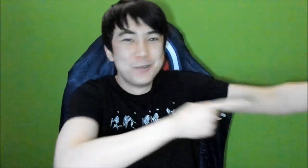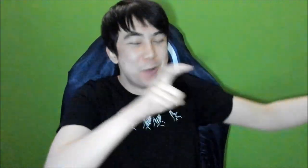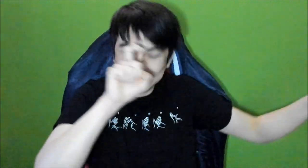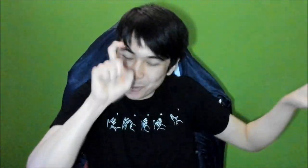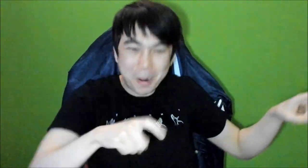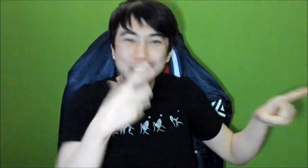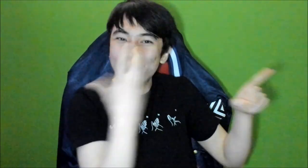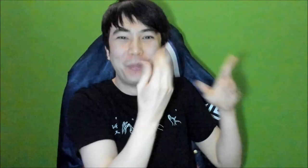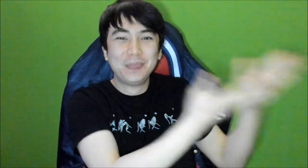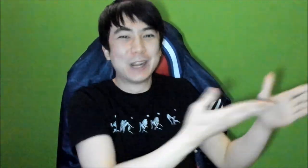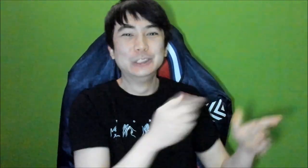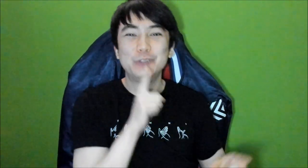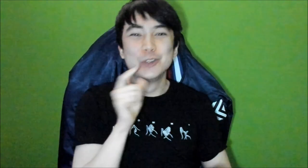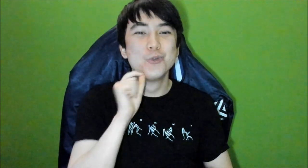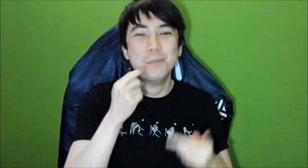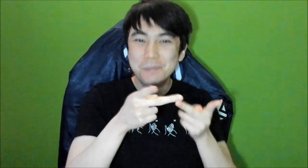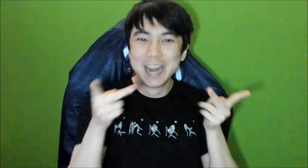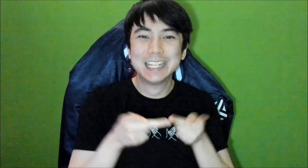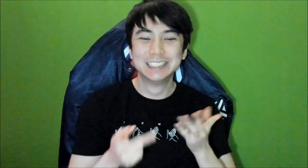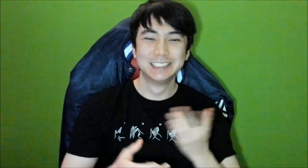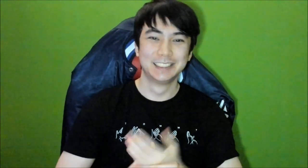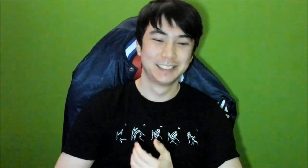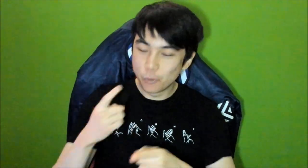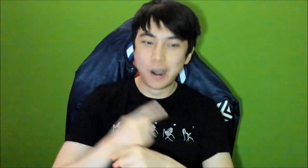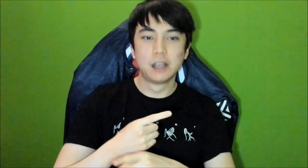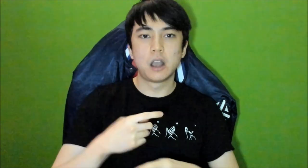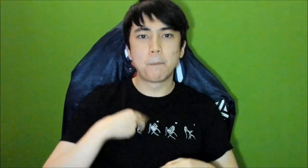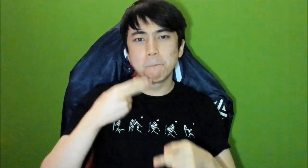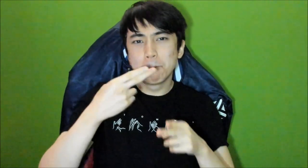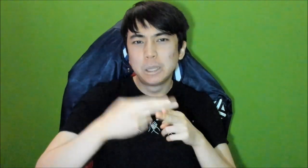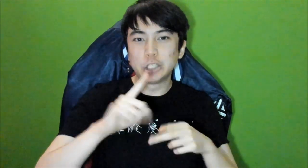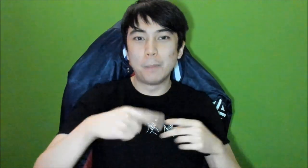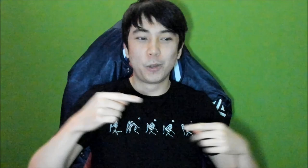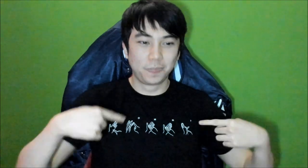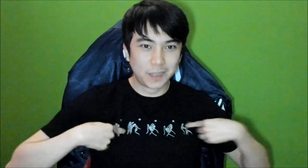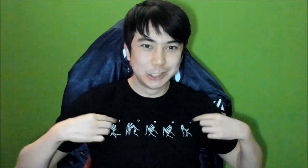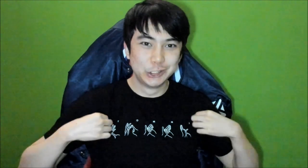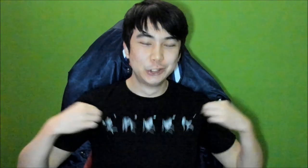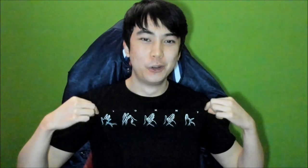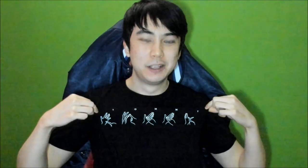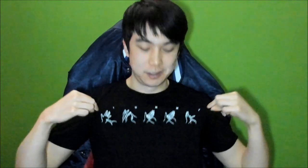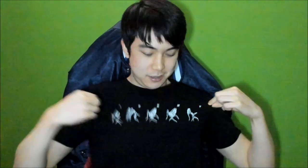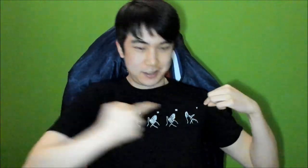You must go there! That place is really cool! Oh right. I mentioned about this shirt